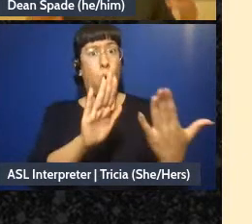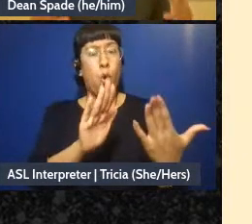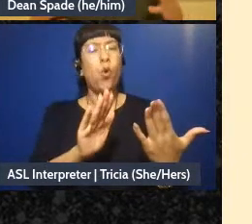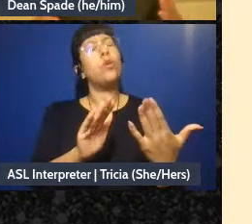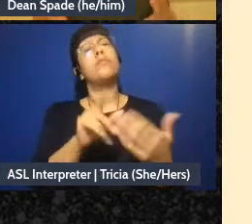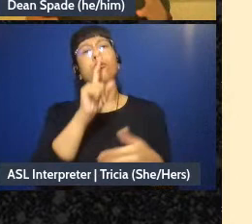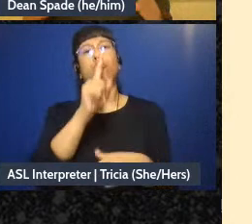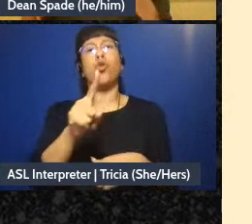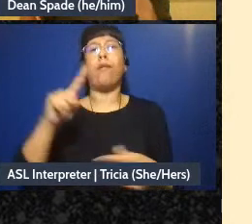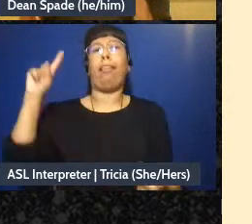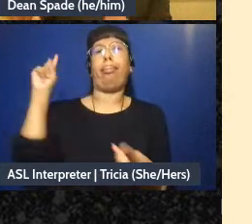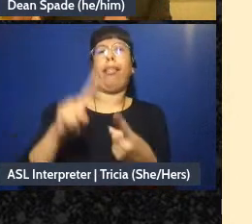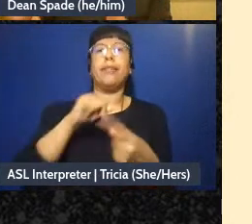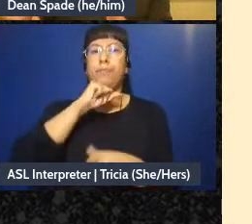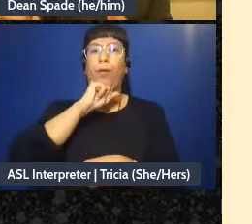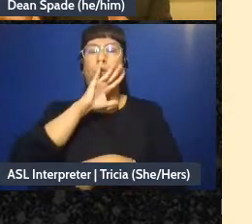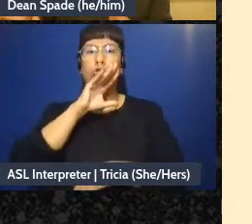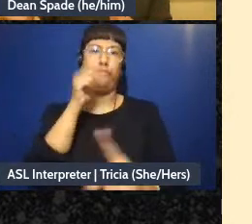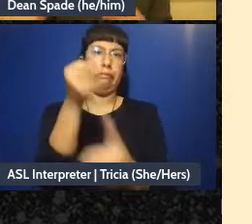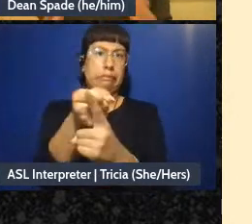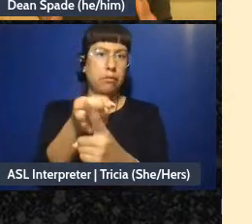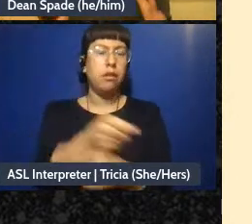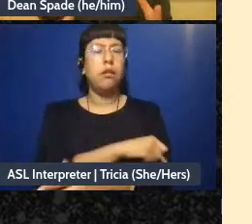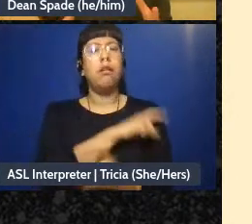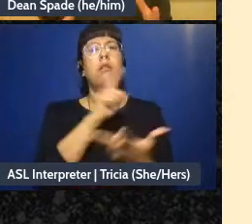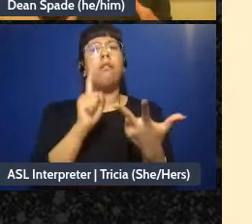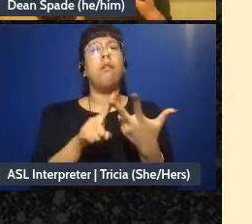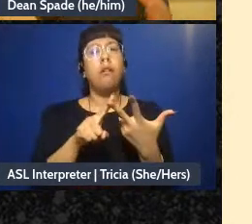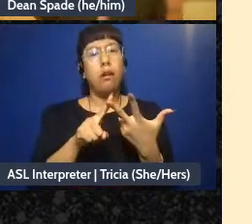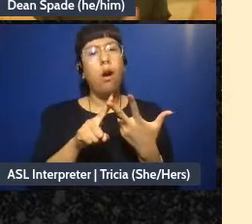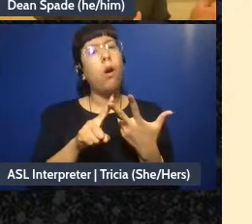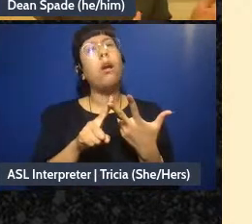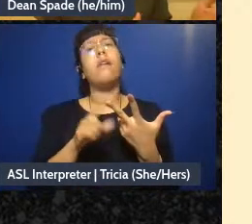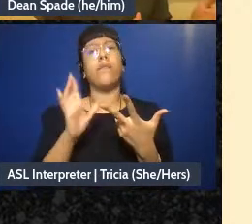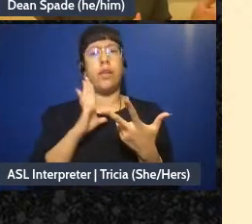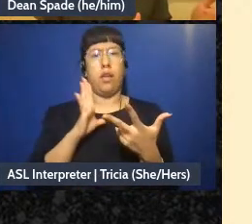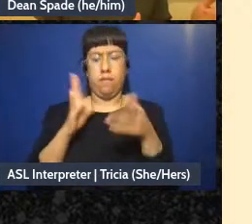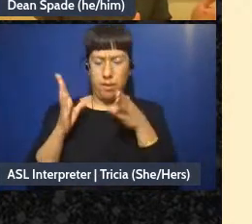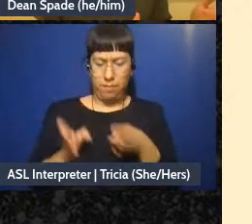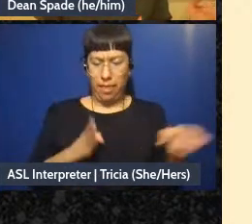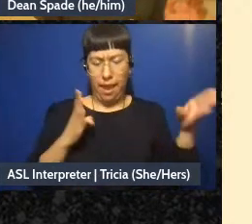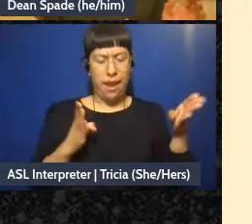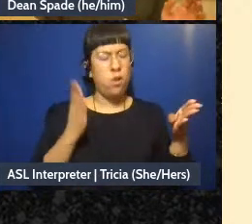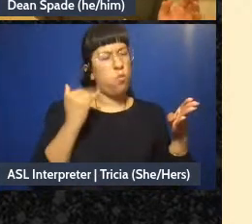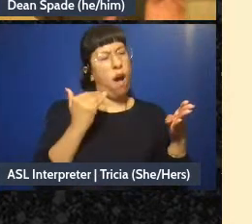It lets us make a plan where we talk about why we're not doing it this or that way or why we're